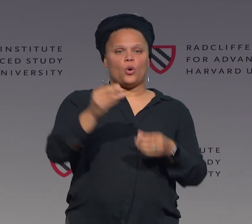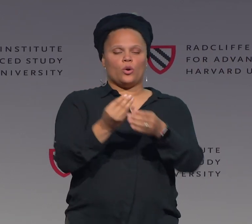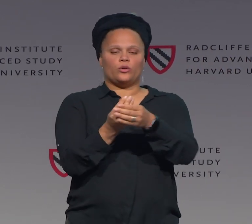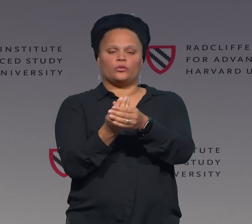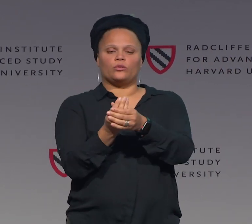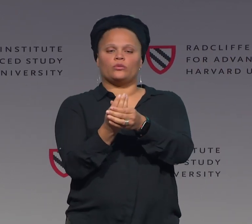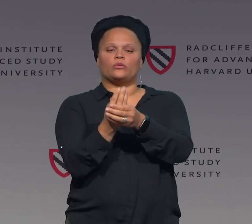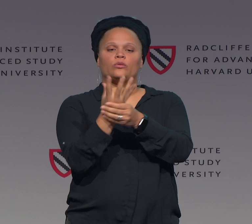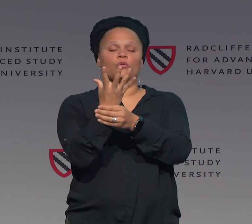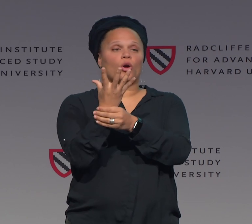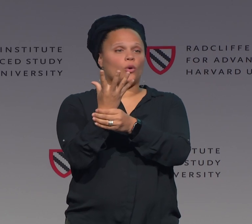You can sign grow.